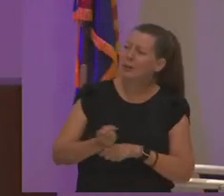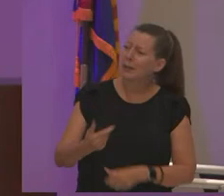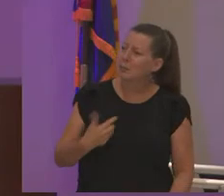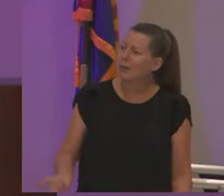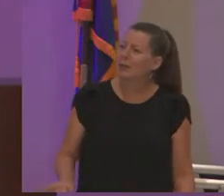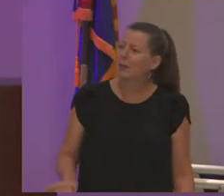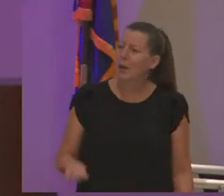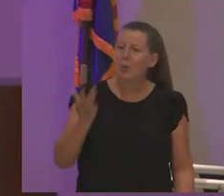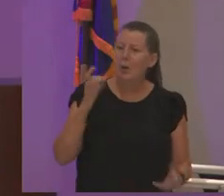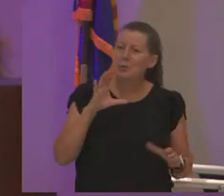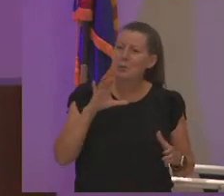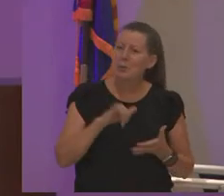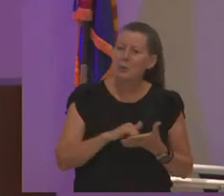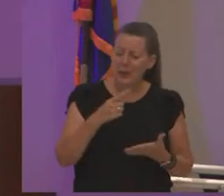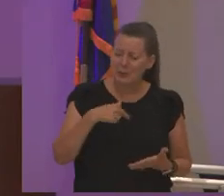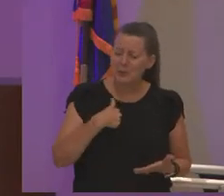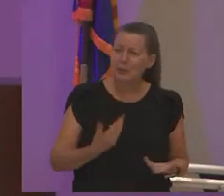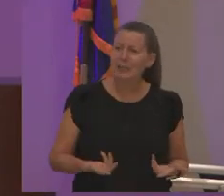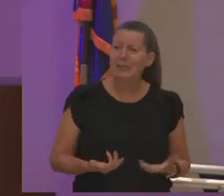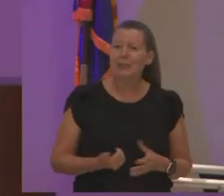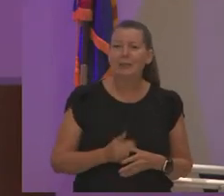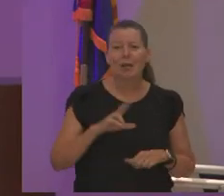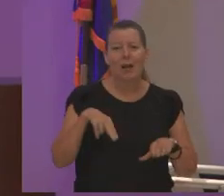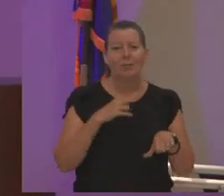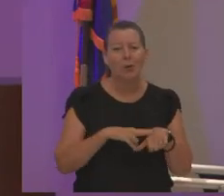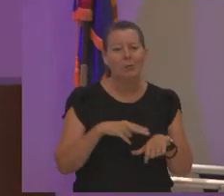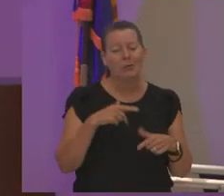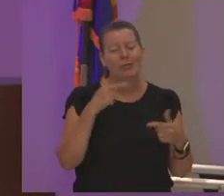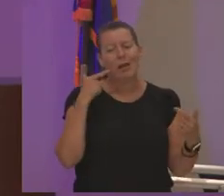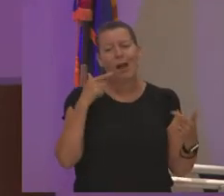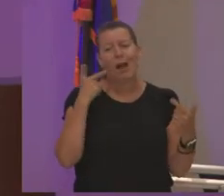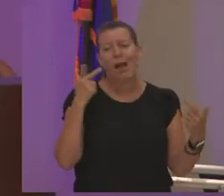why would you do that to me and of course they just laugh and keep going right they don't even